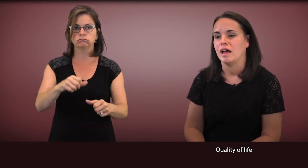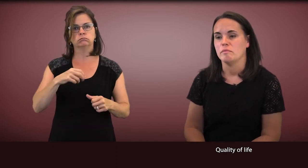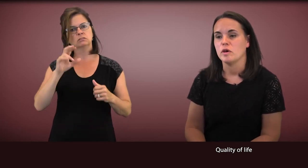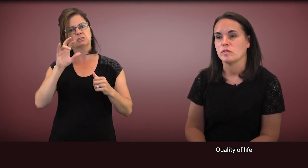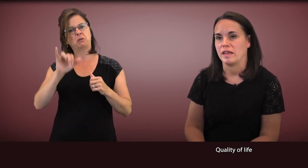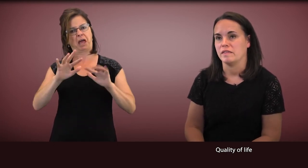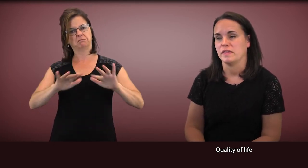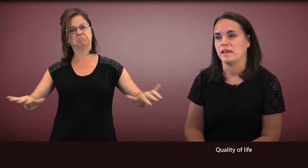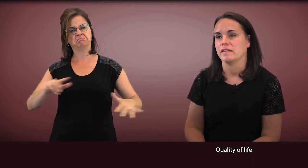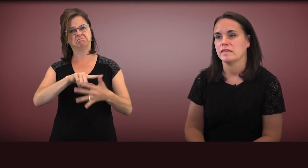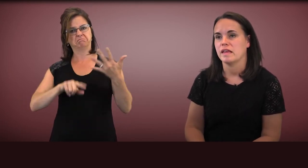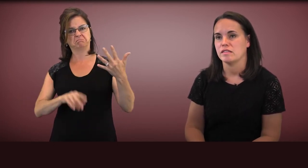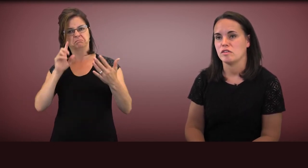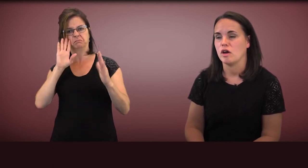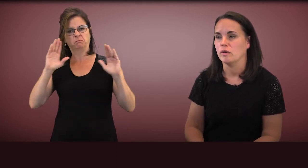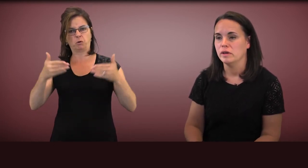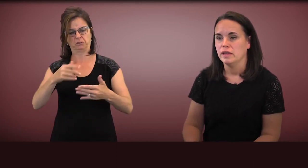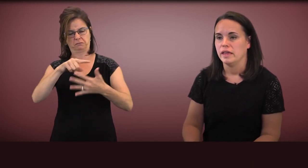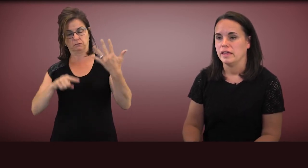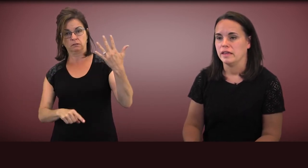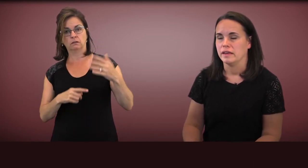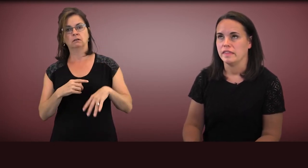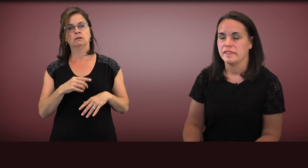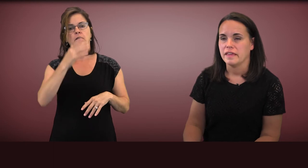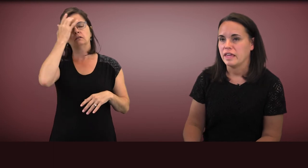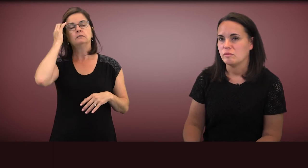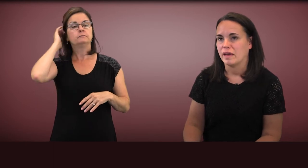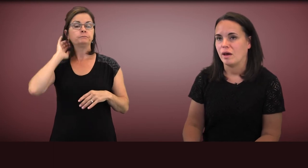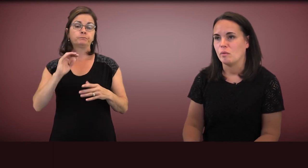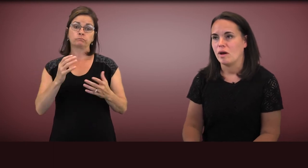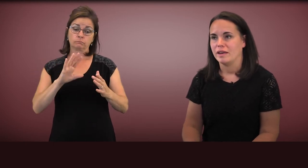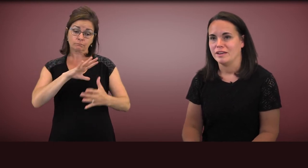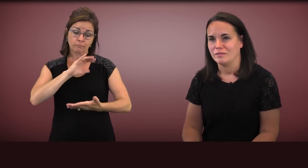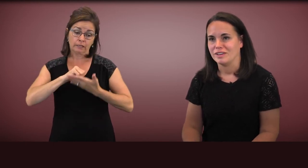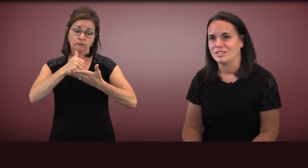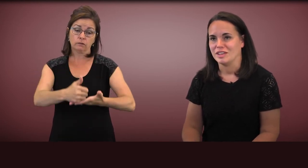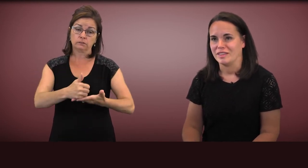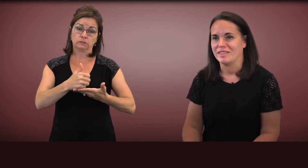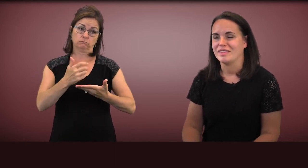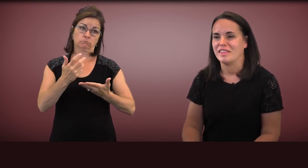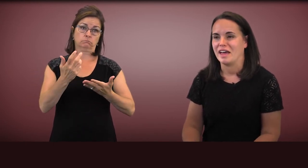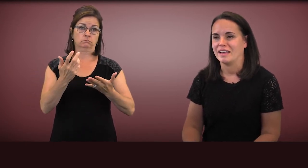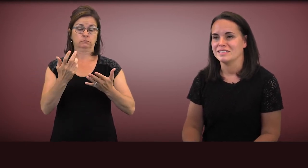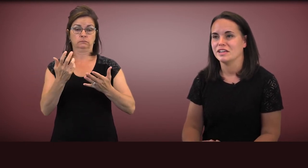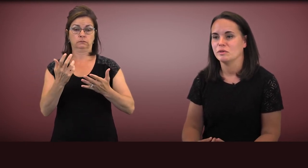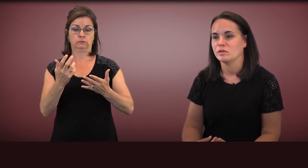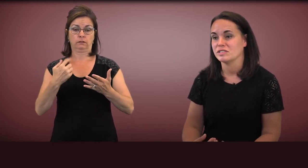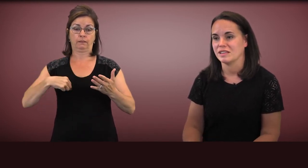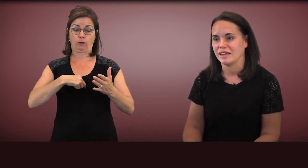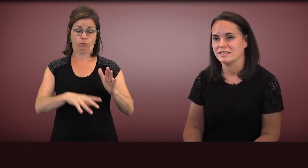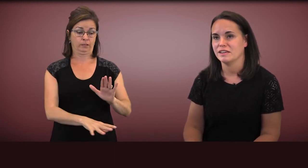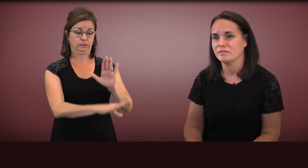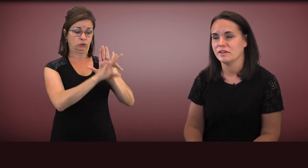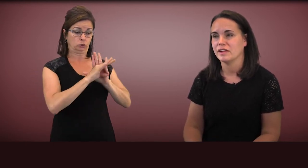Those kinds of things. In thinking about what interventions that we're selecting for kids